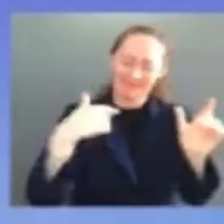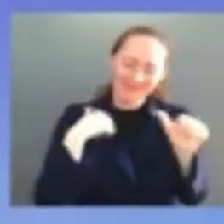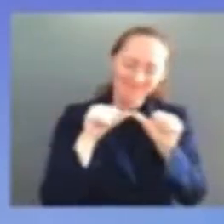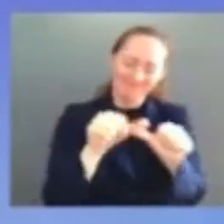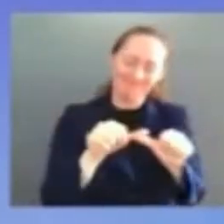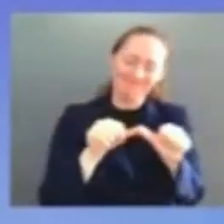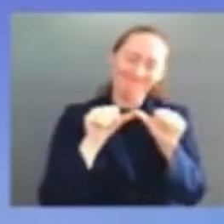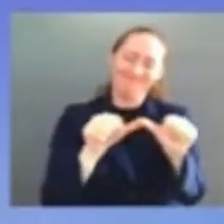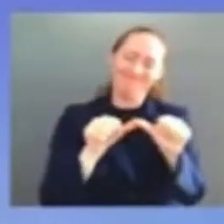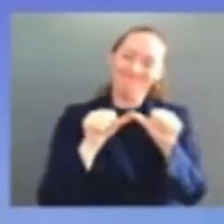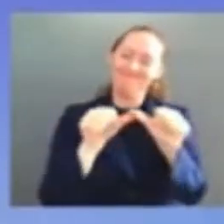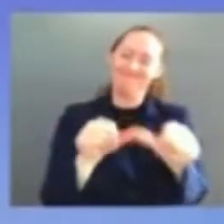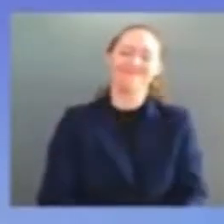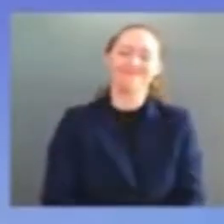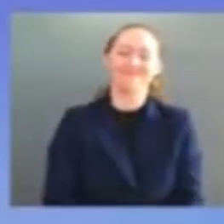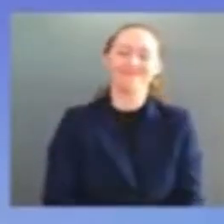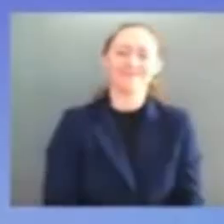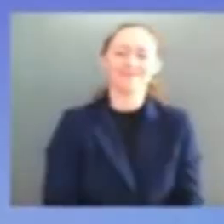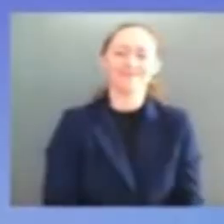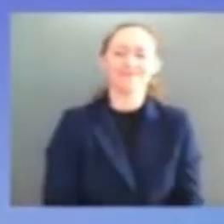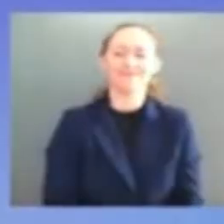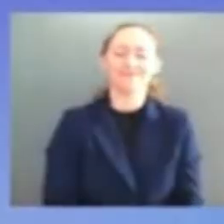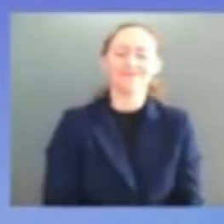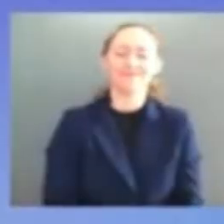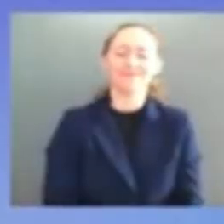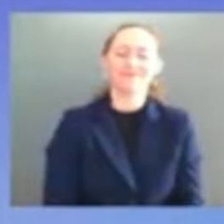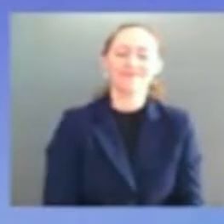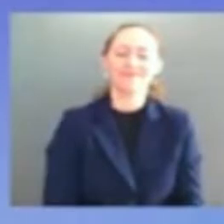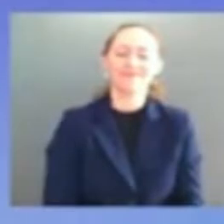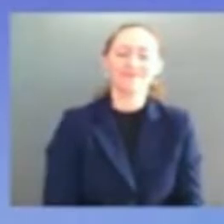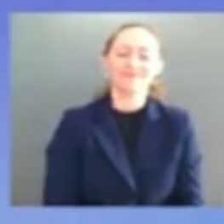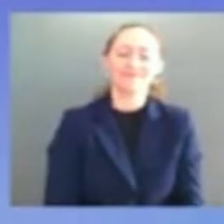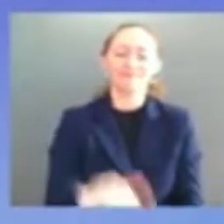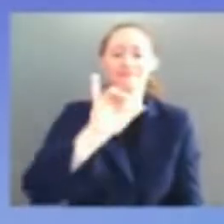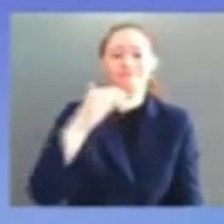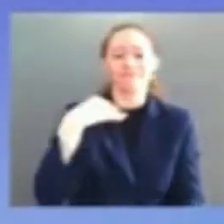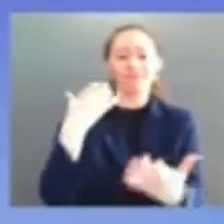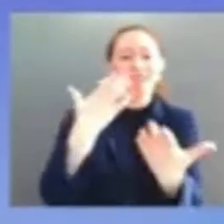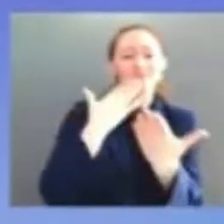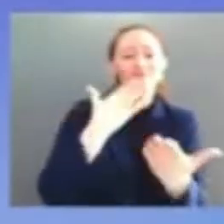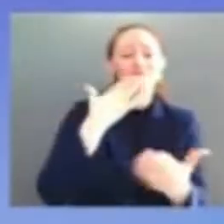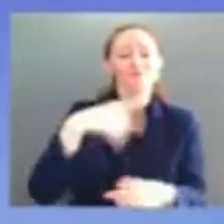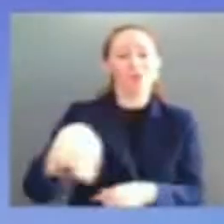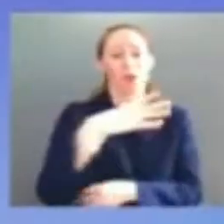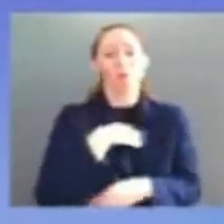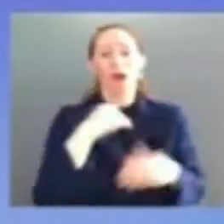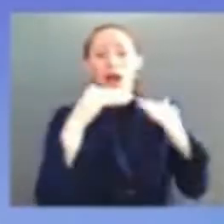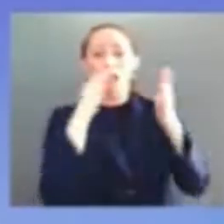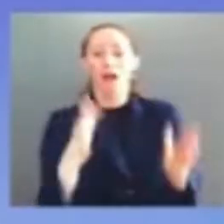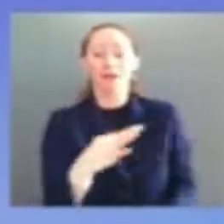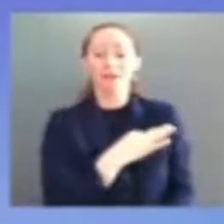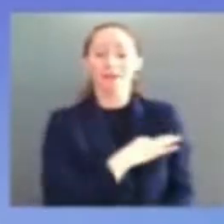the white house staff and the special assistants who provided invaluable assistance in helping me